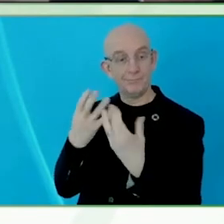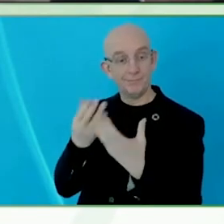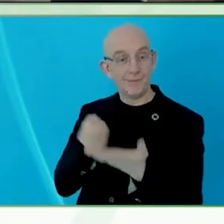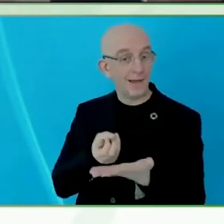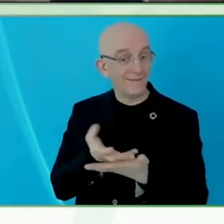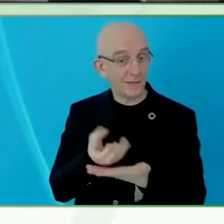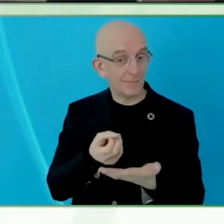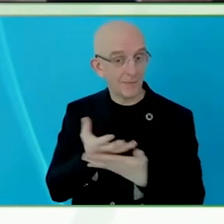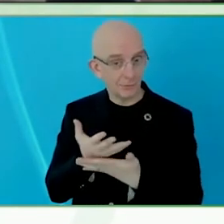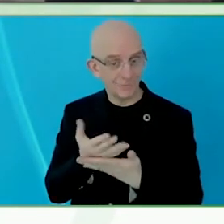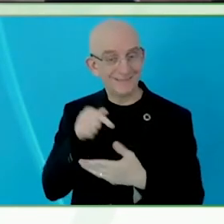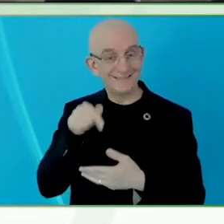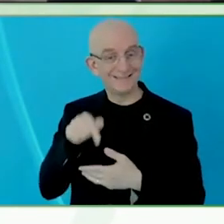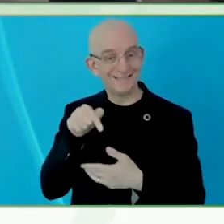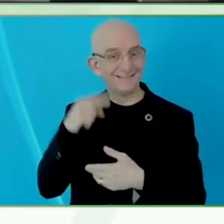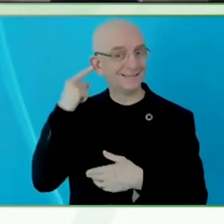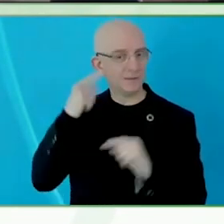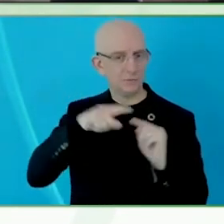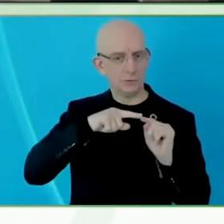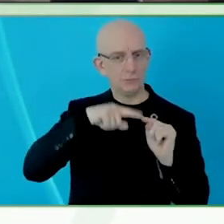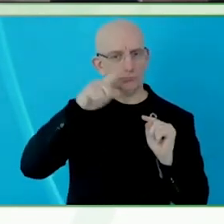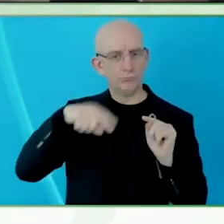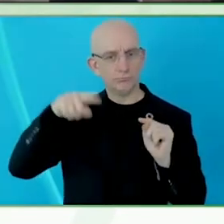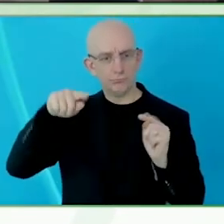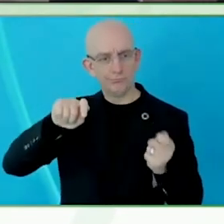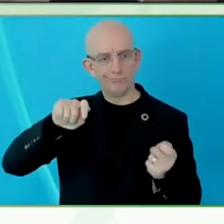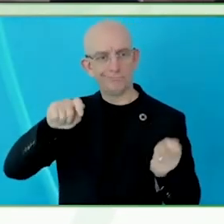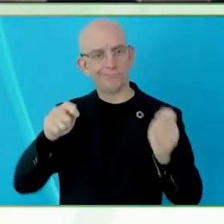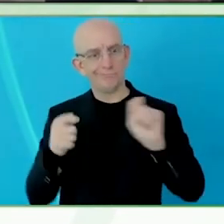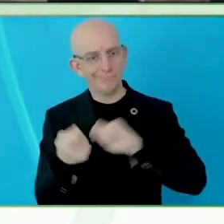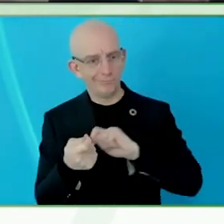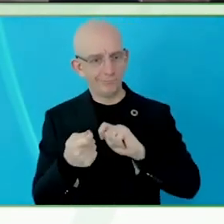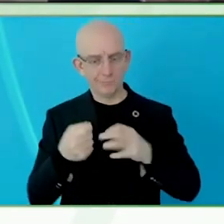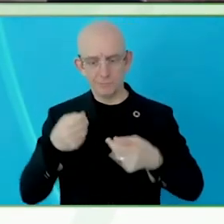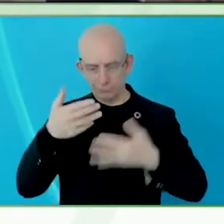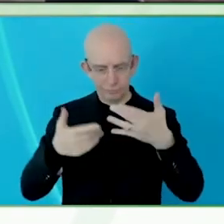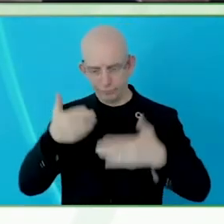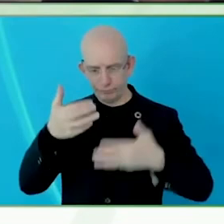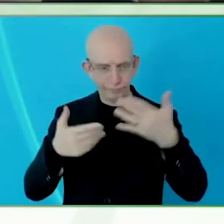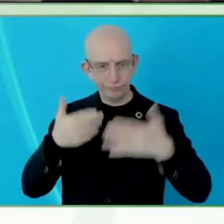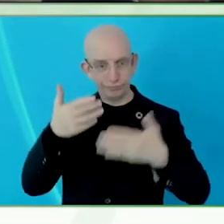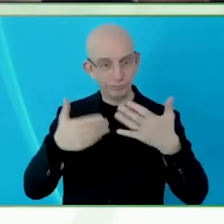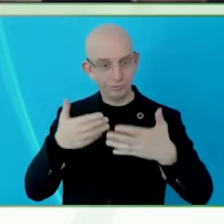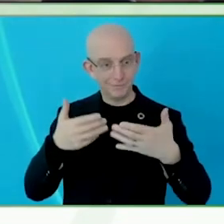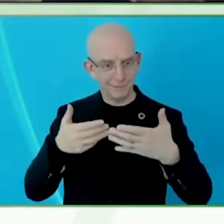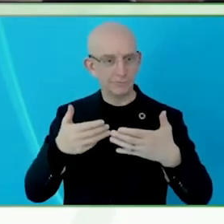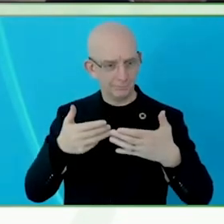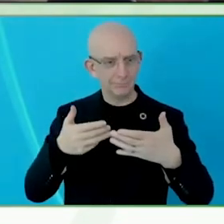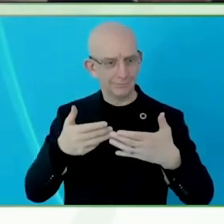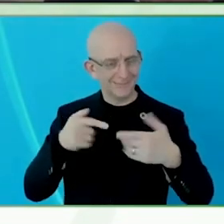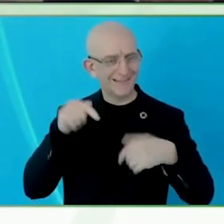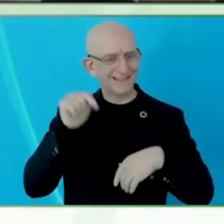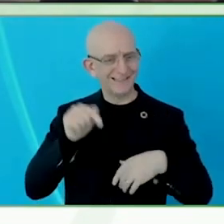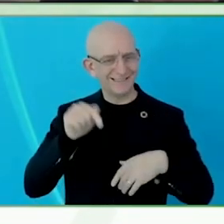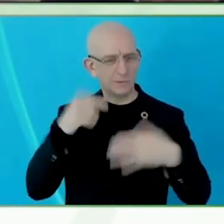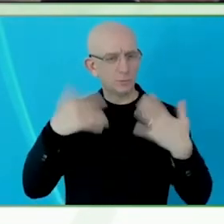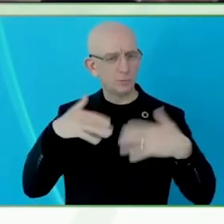astronomy, there is intensity is of things in outer space, and what I do is I translate that into sound.